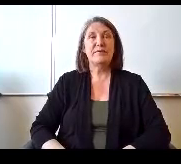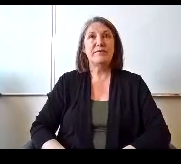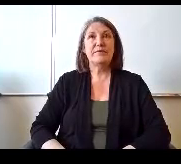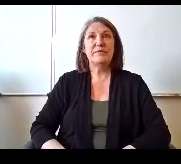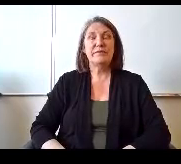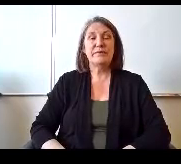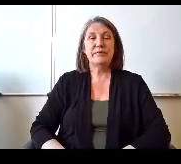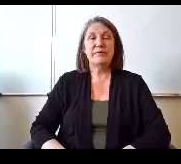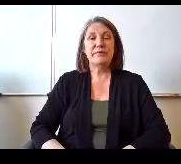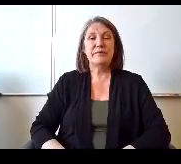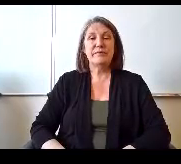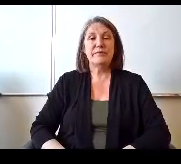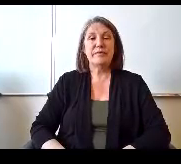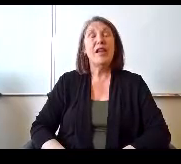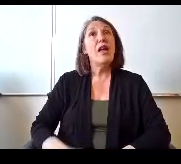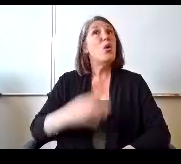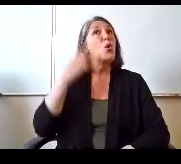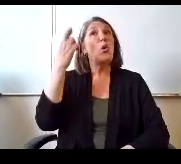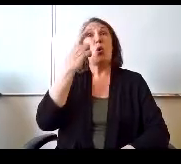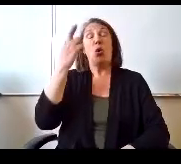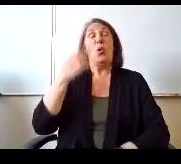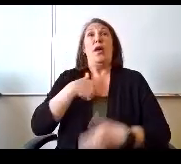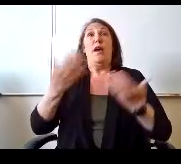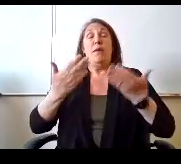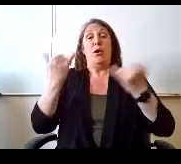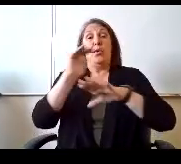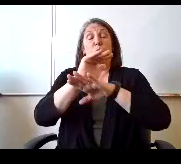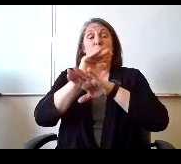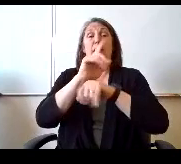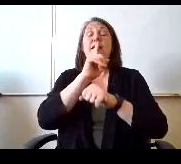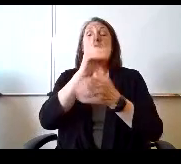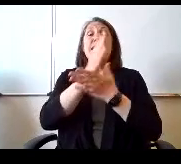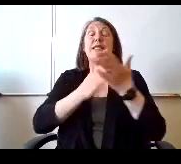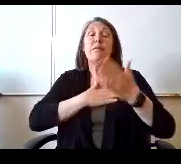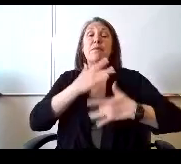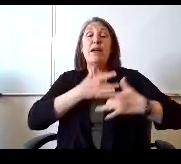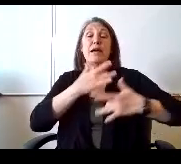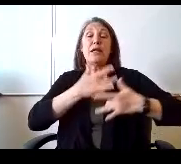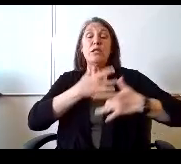So what brought me here this evening is some of my concerns about the